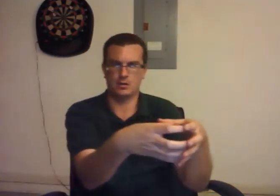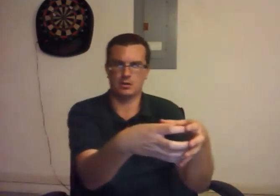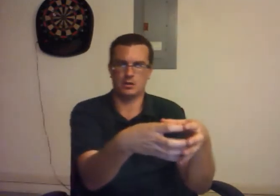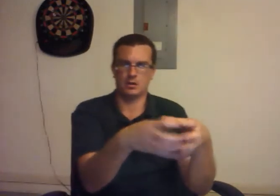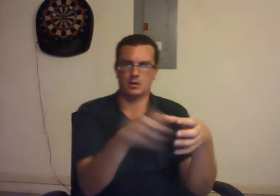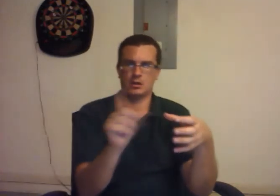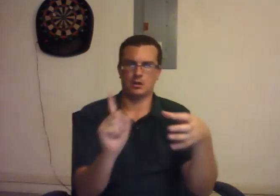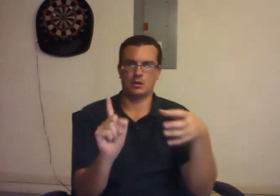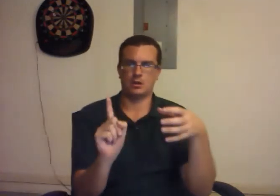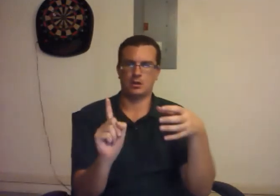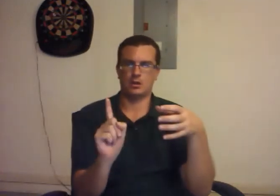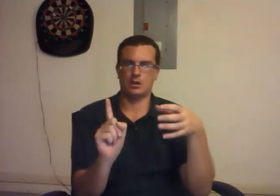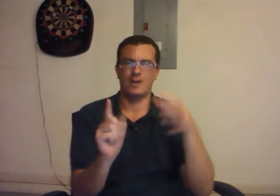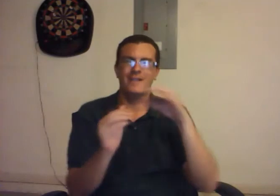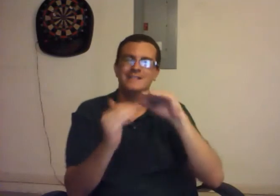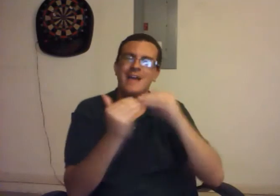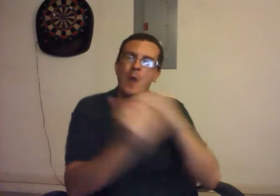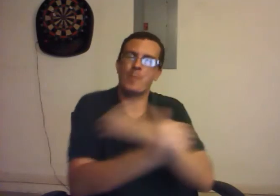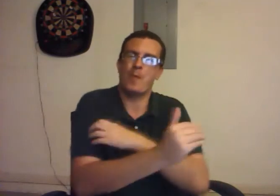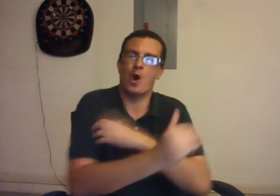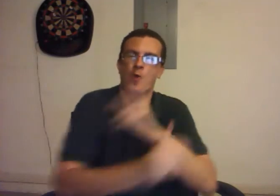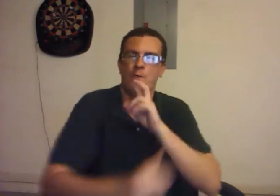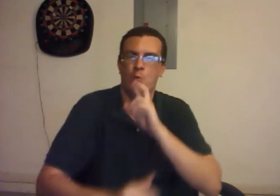That's how powerful we are.